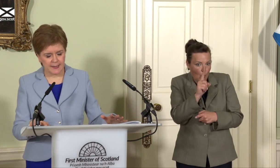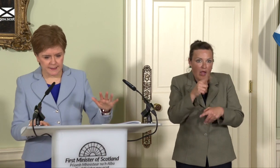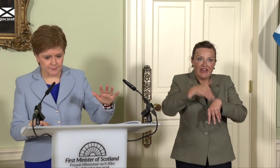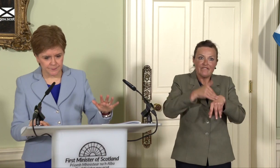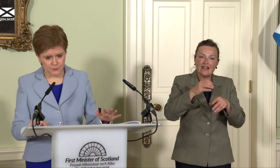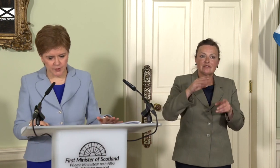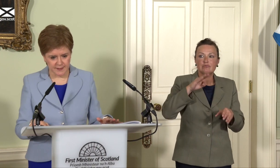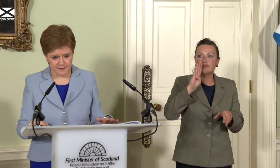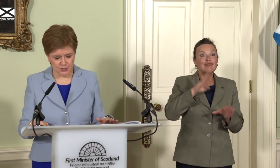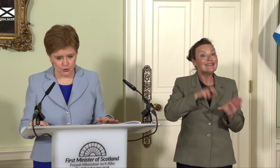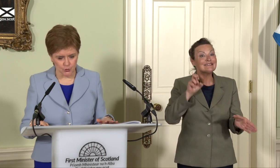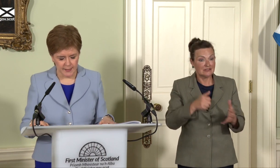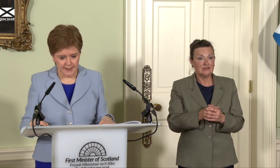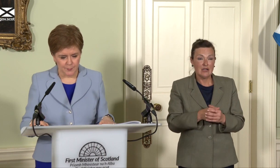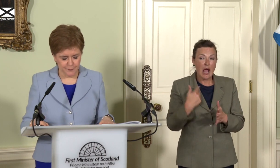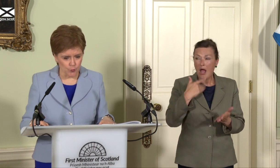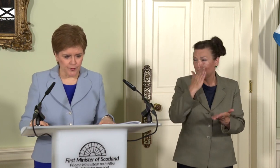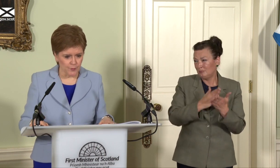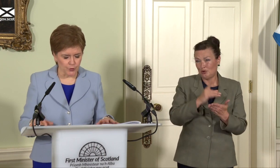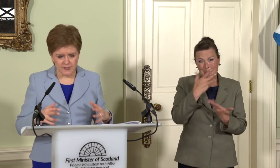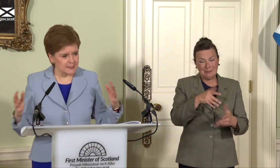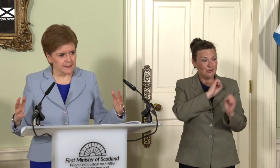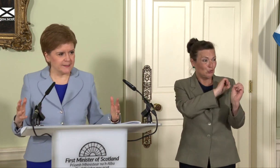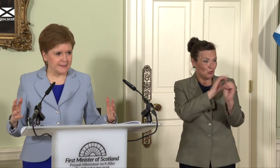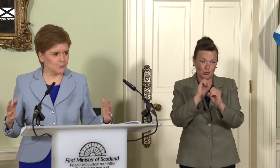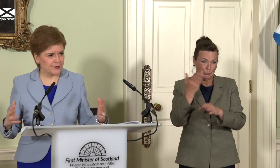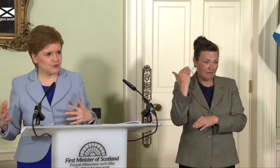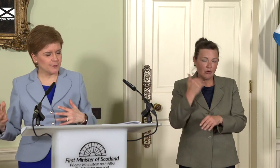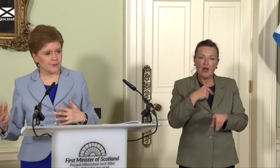and I’m sure I’ve said this to you before, that we’re not dealing here with issues about